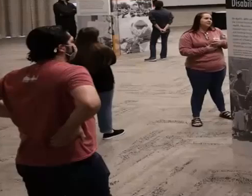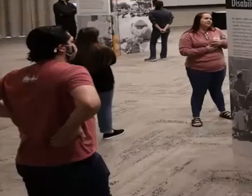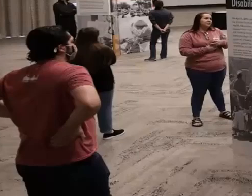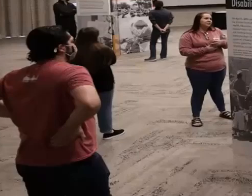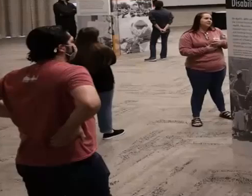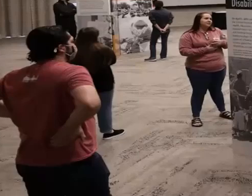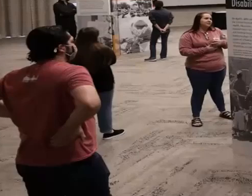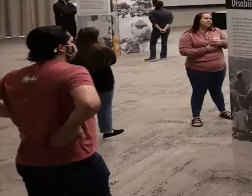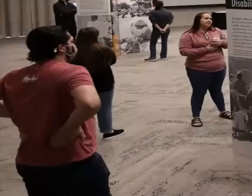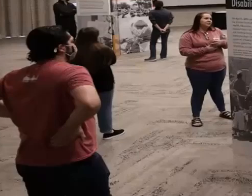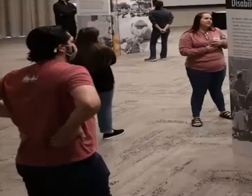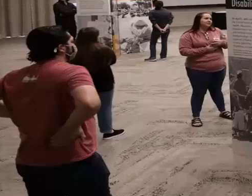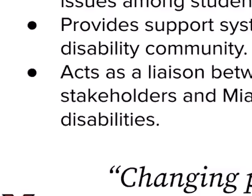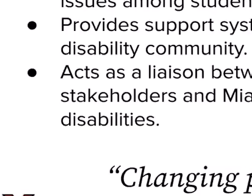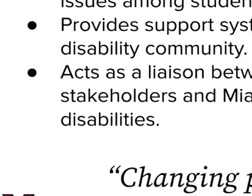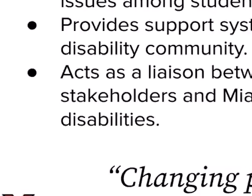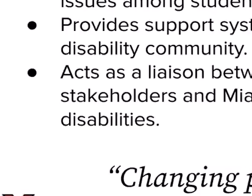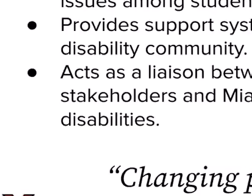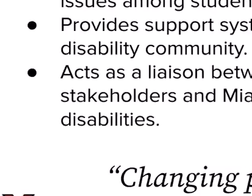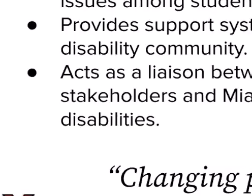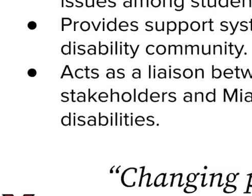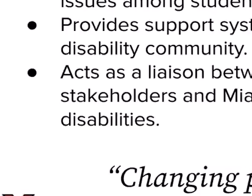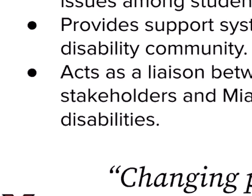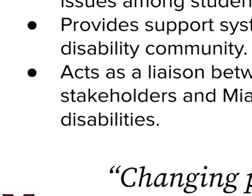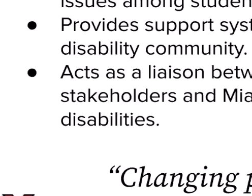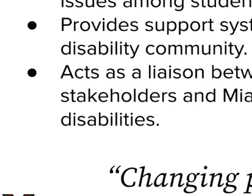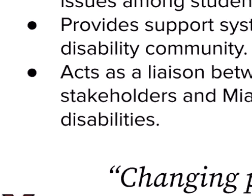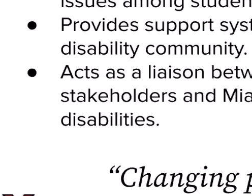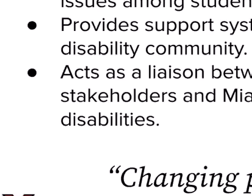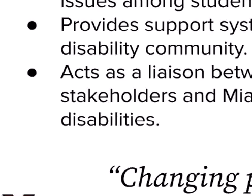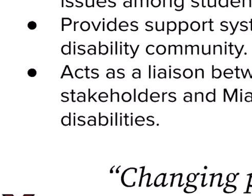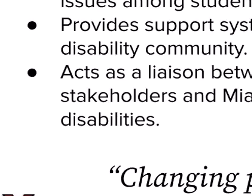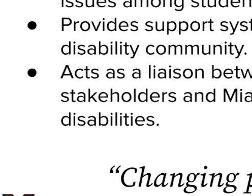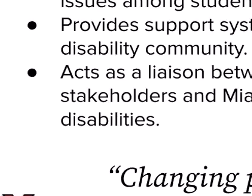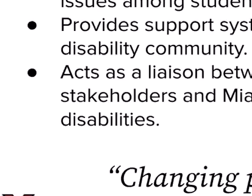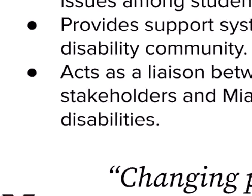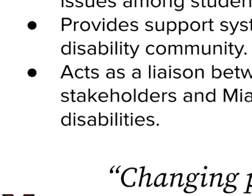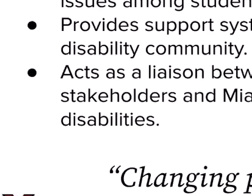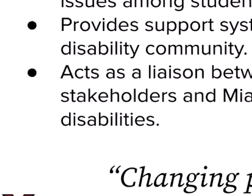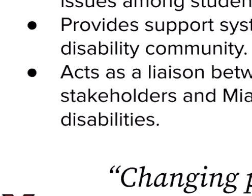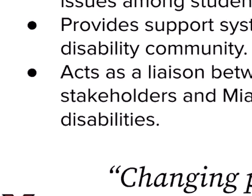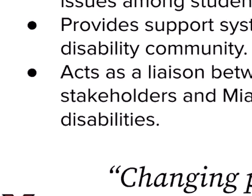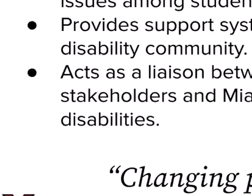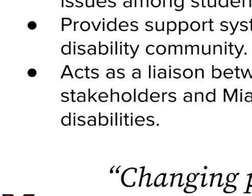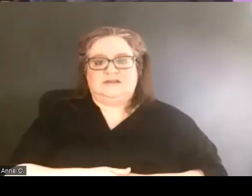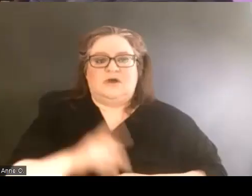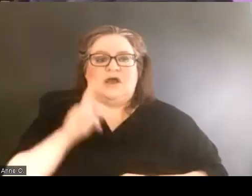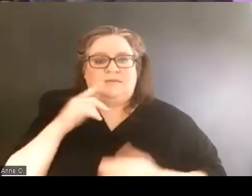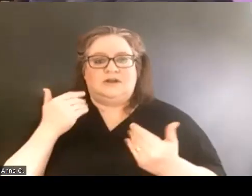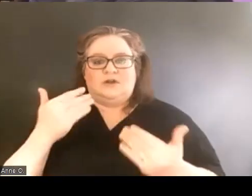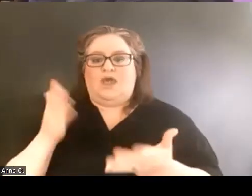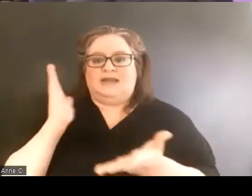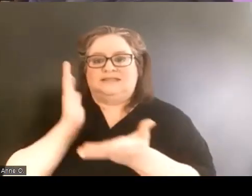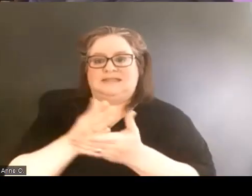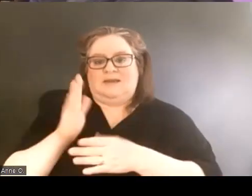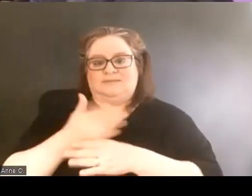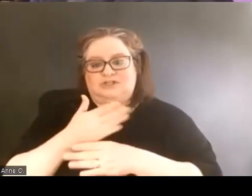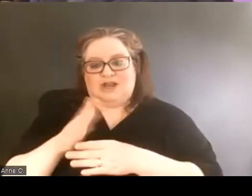So that's something that we're always trying to focus on. So I'm just gonna go ahead and stop the share here.